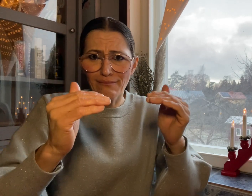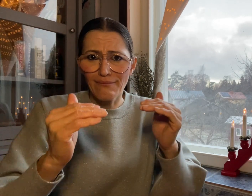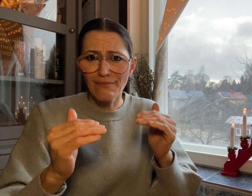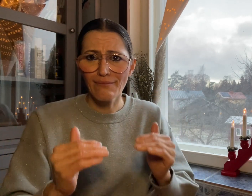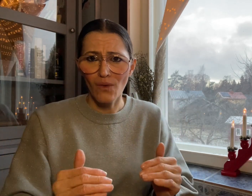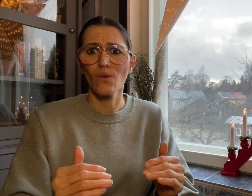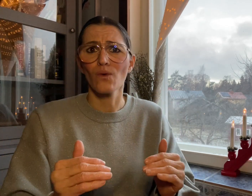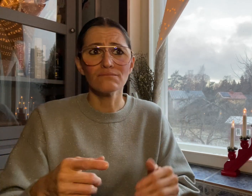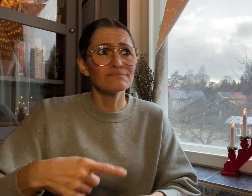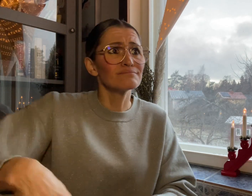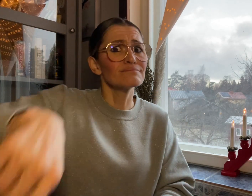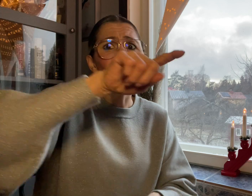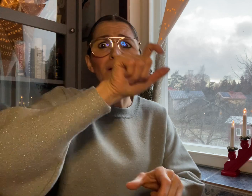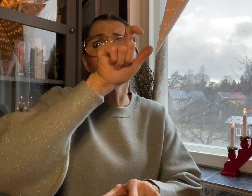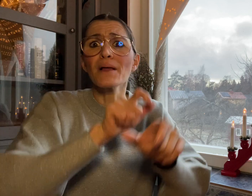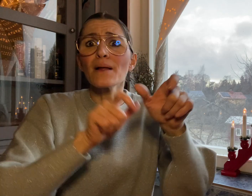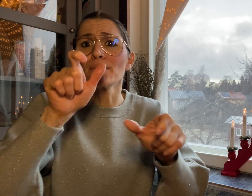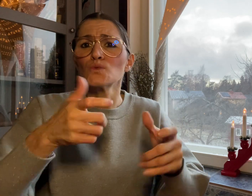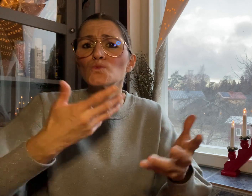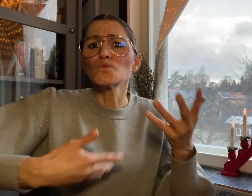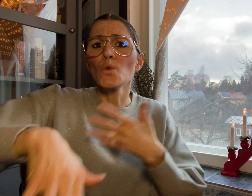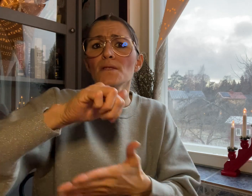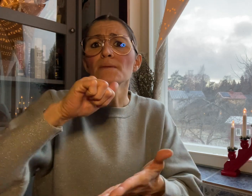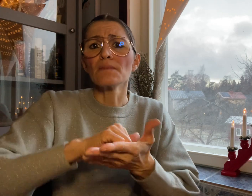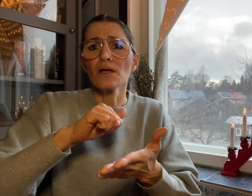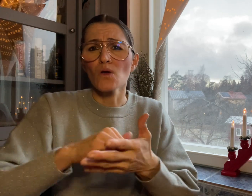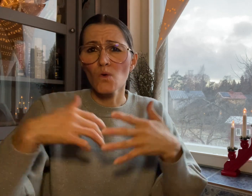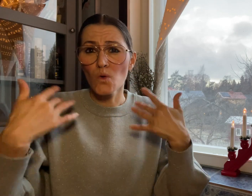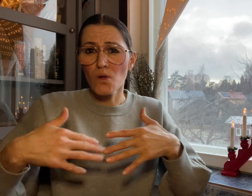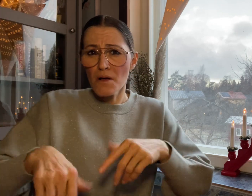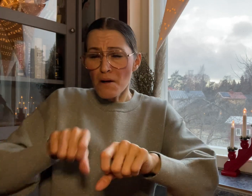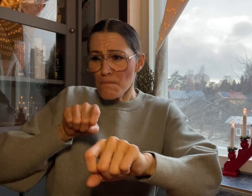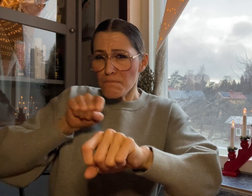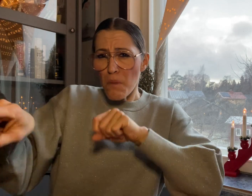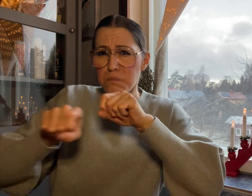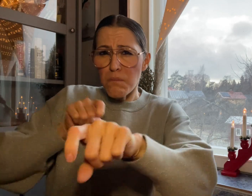this post received a huge amount of negative feedback